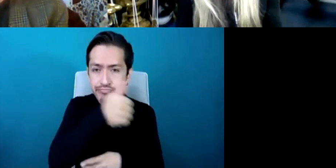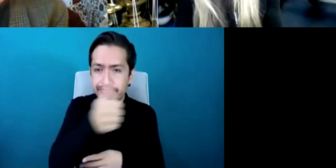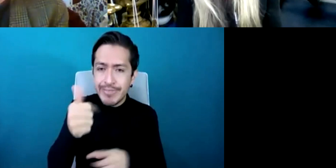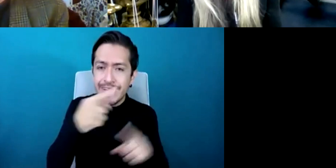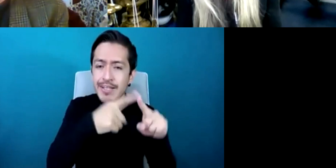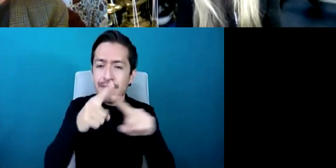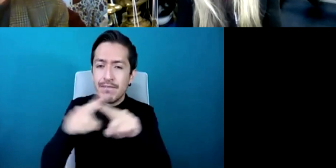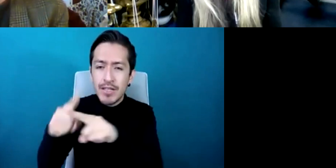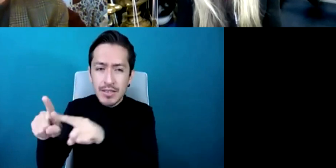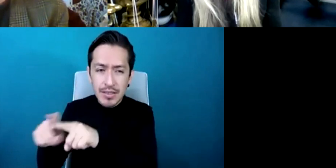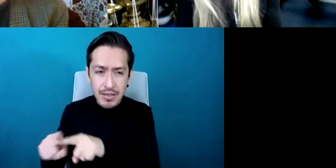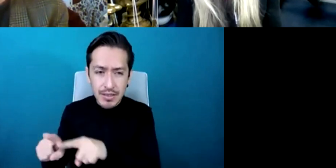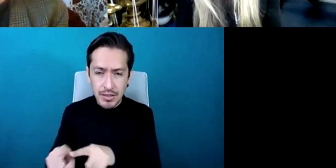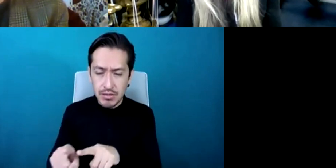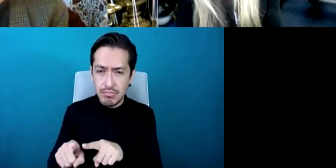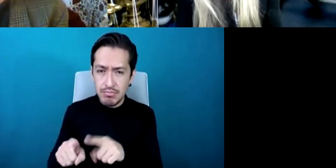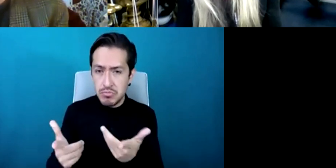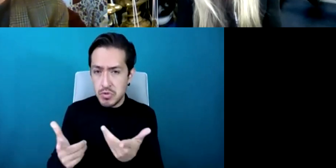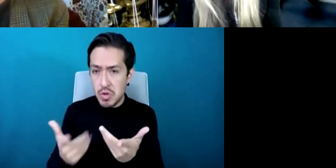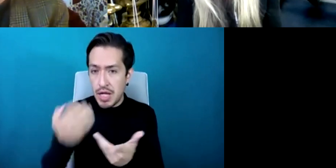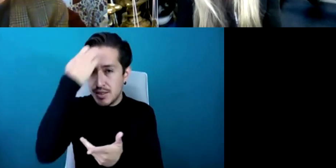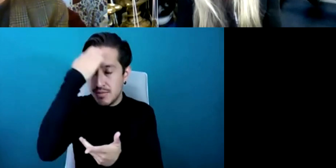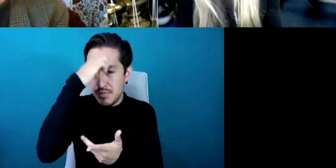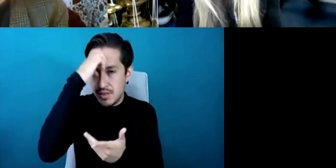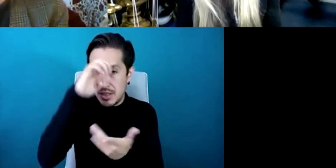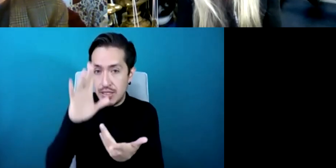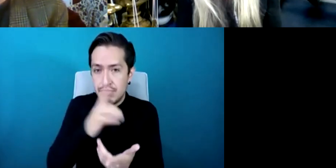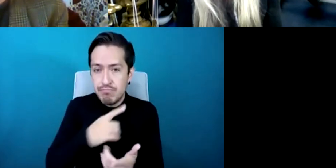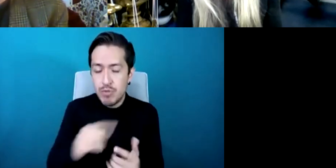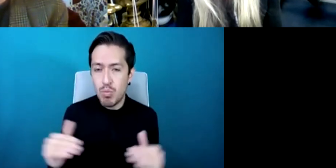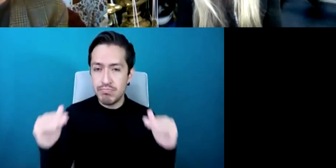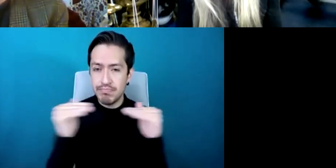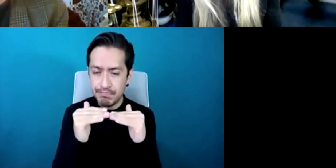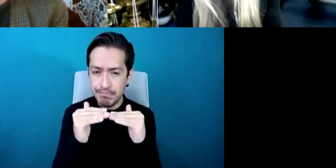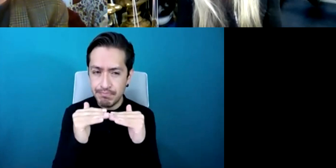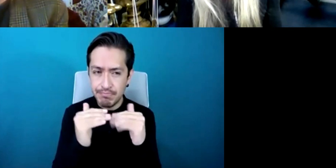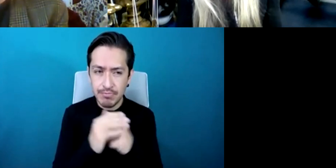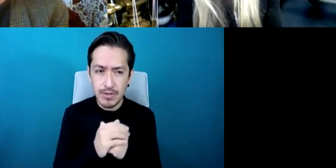will have the same experience someone shouldn't need to have a sensory loss